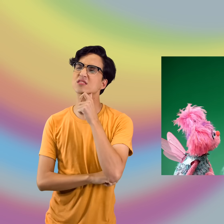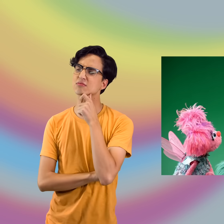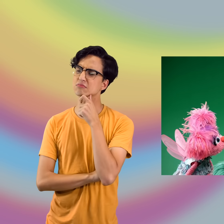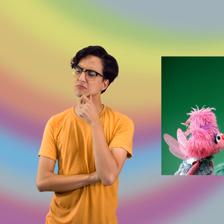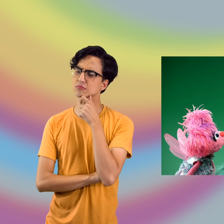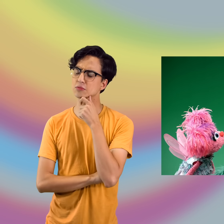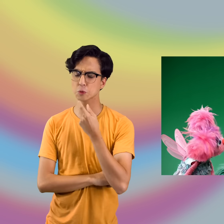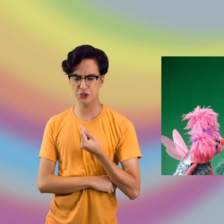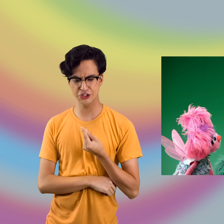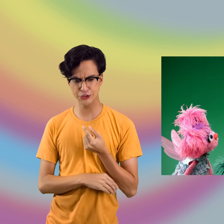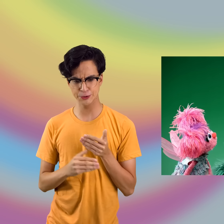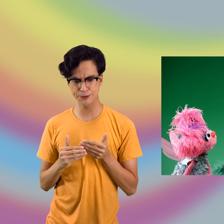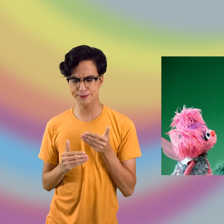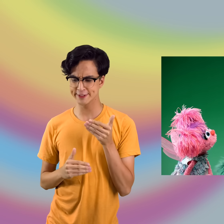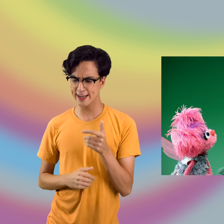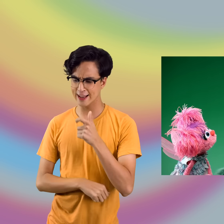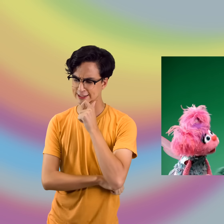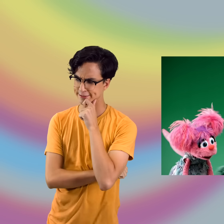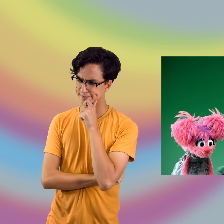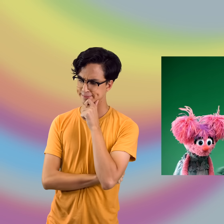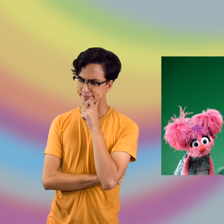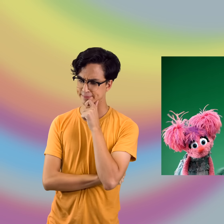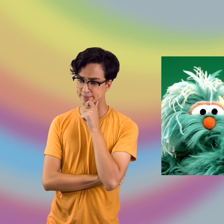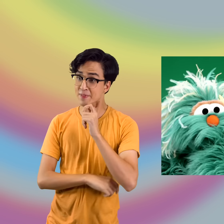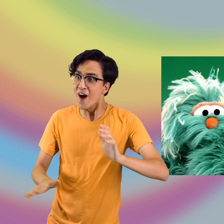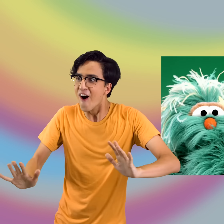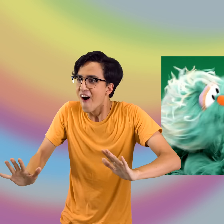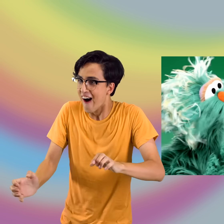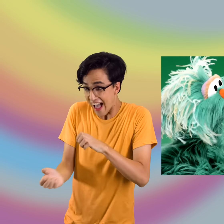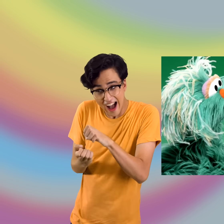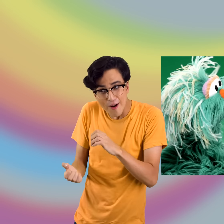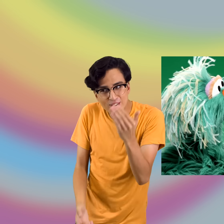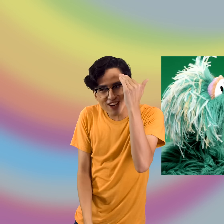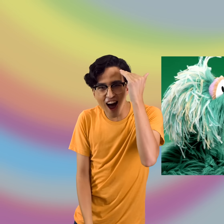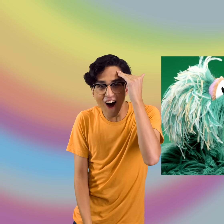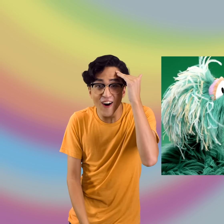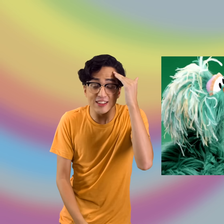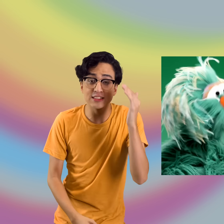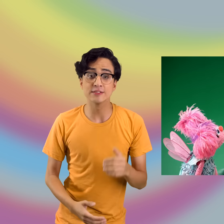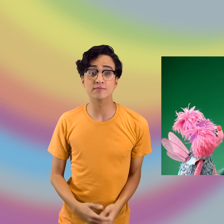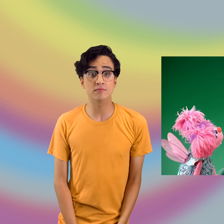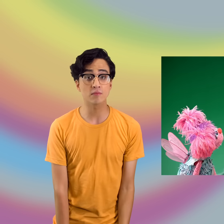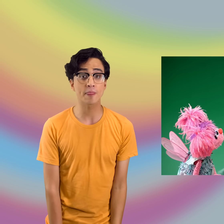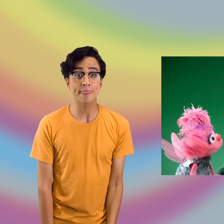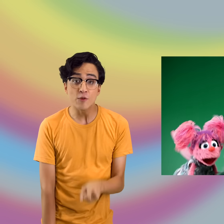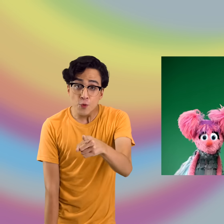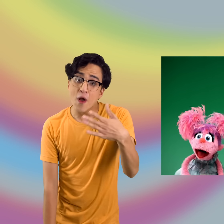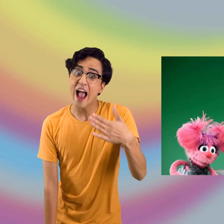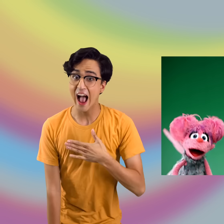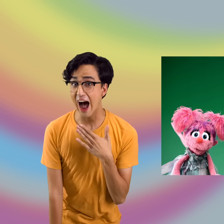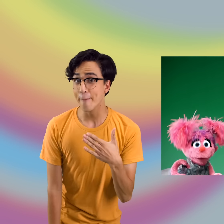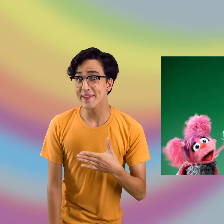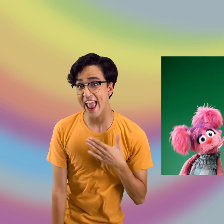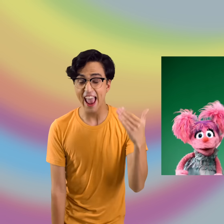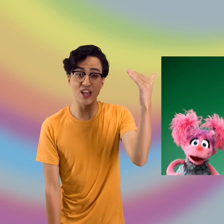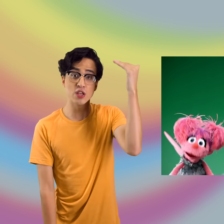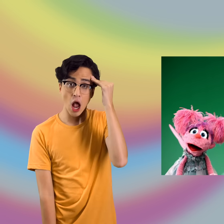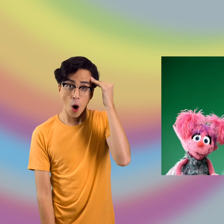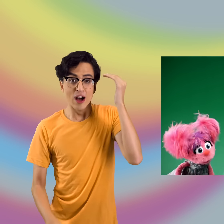What should we do next? Oh. Oh, oh, oh! Elmo knows! (ALL SINGING) If you're happy and you know it--